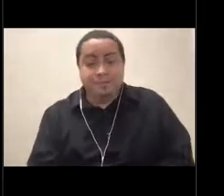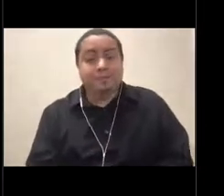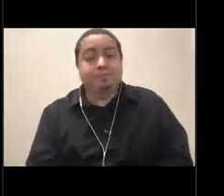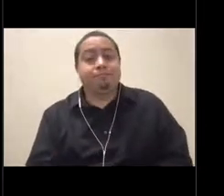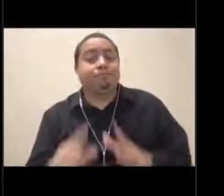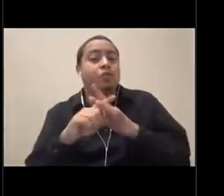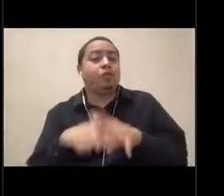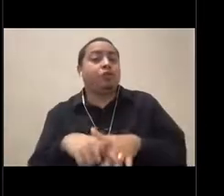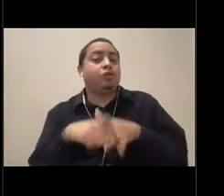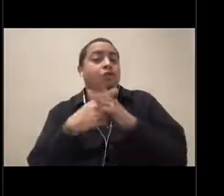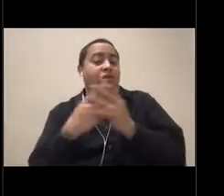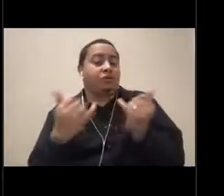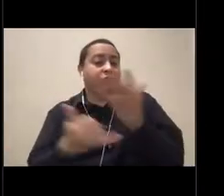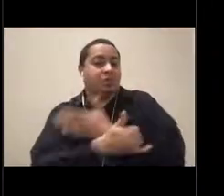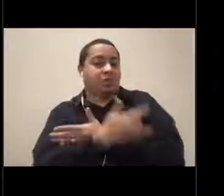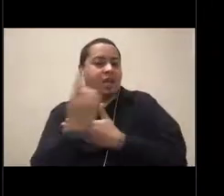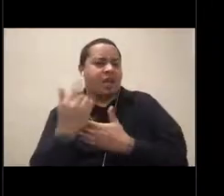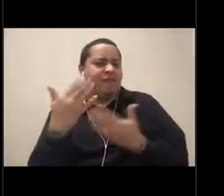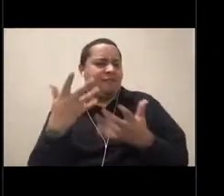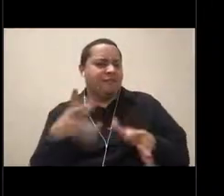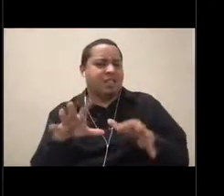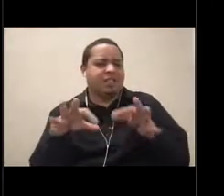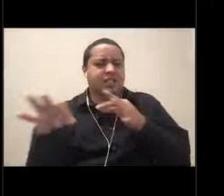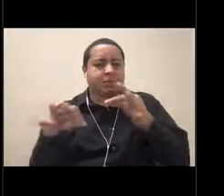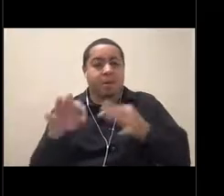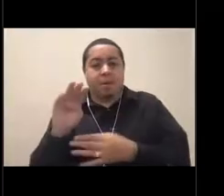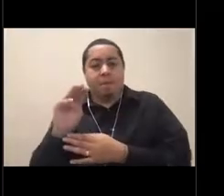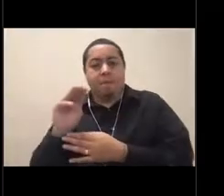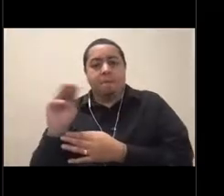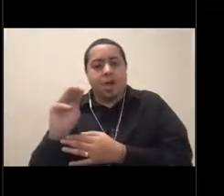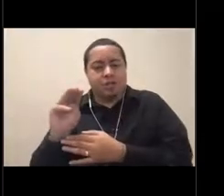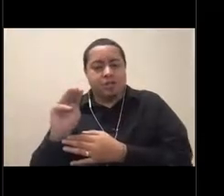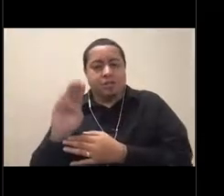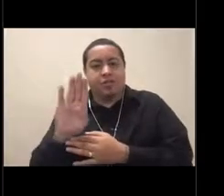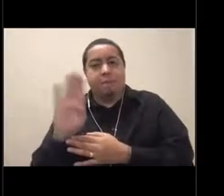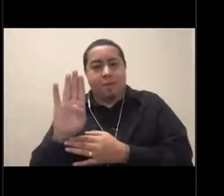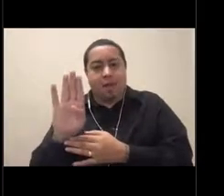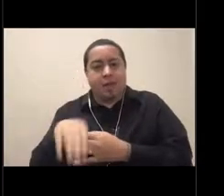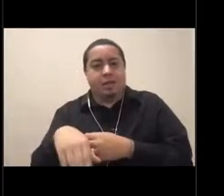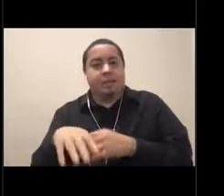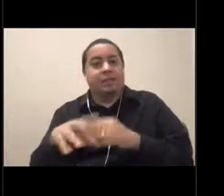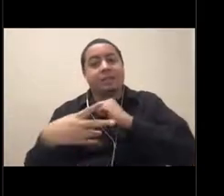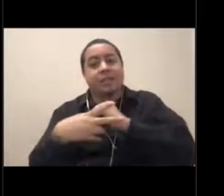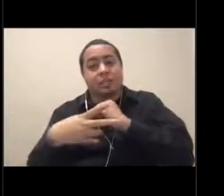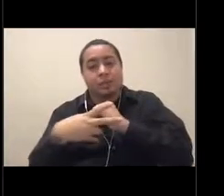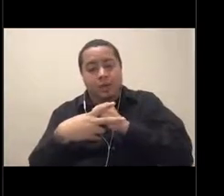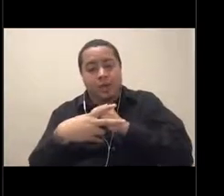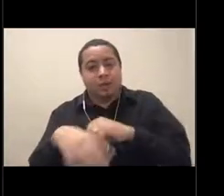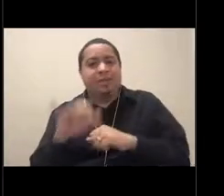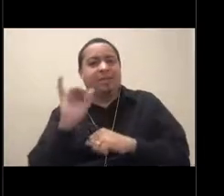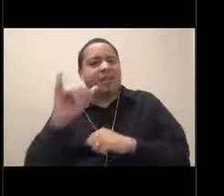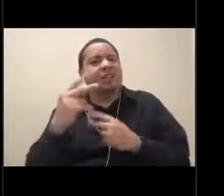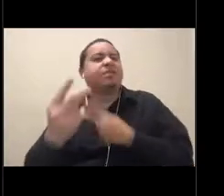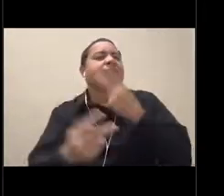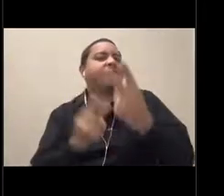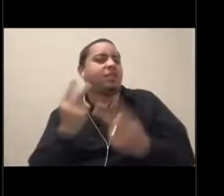I mentioned that Monterey Bay Sanctuary, I'm sorry, the Sanctuary Exploration Center is a visitor center for Monterey Bay Sanctuary,